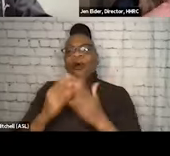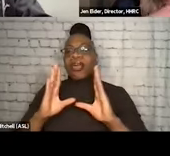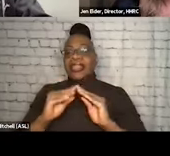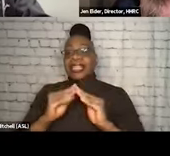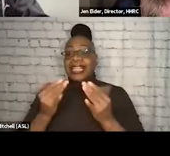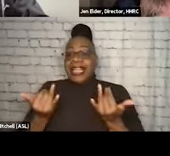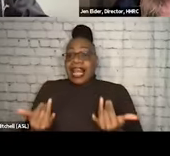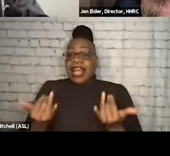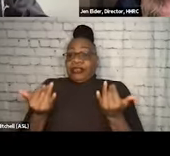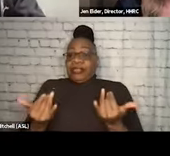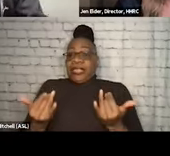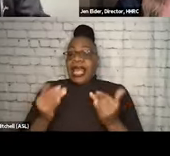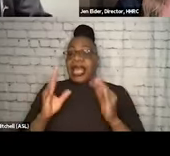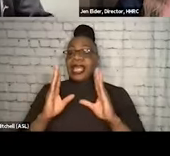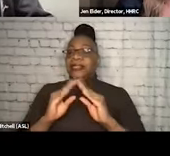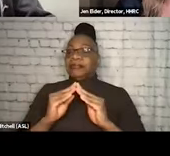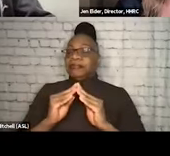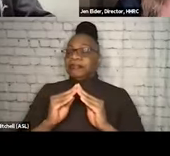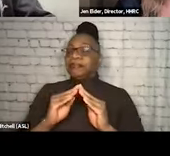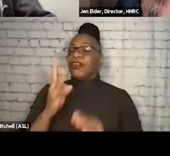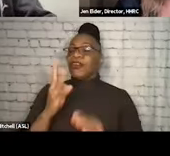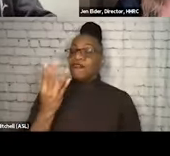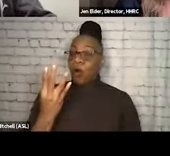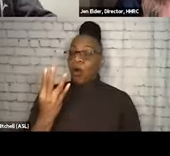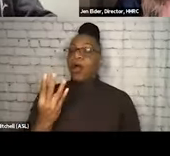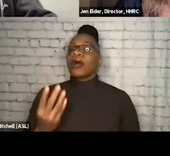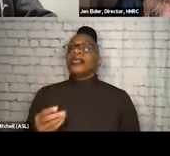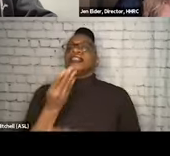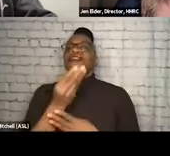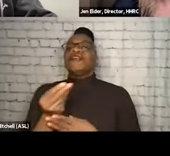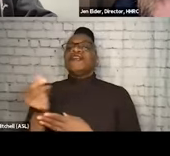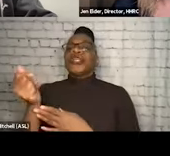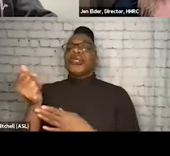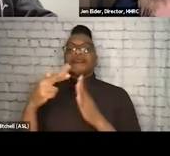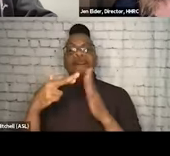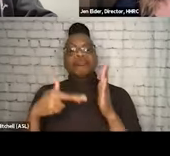So I'll just kick it off with a couple of housekeeping slides. Next slide.